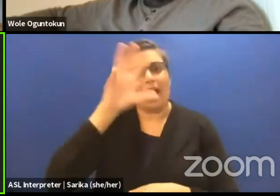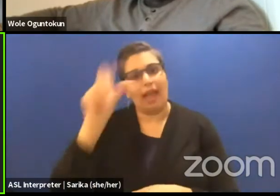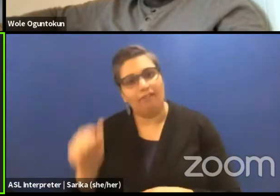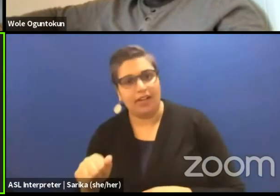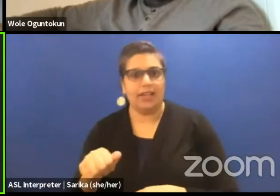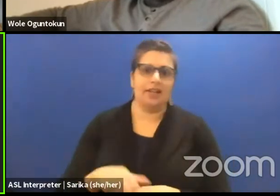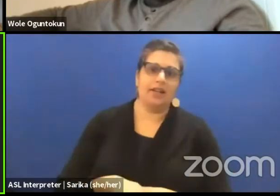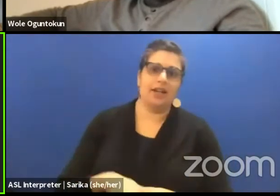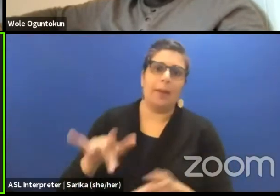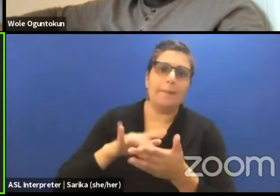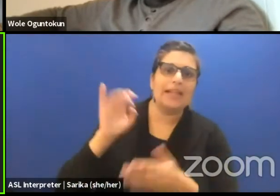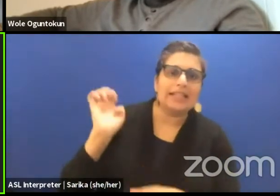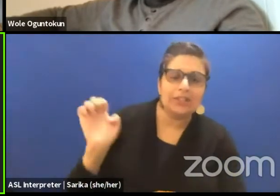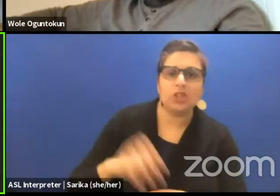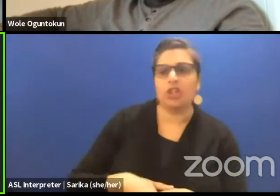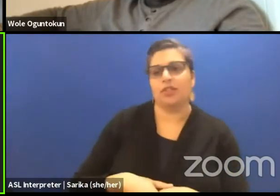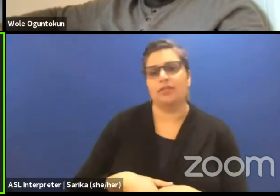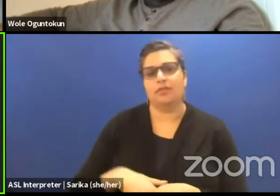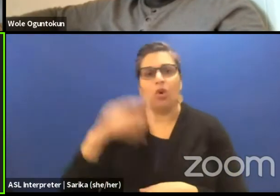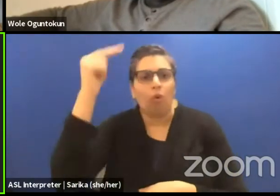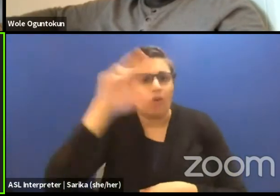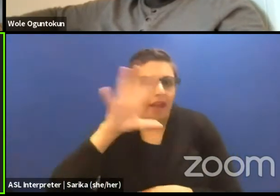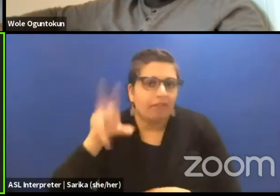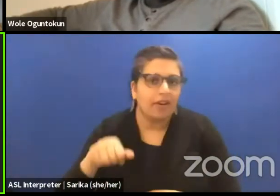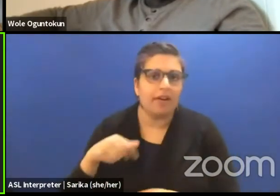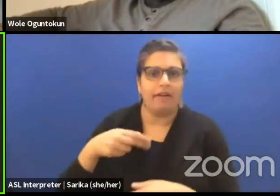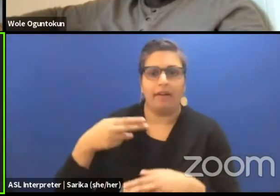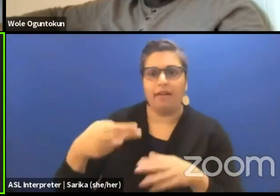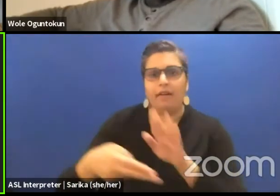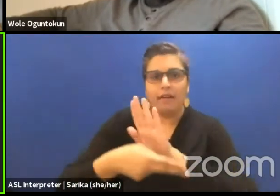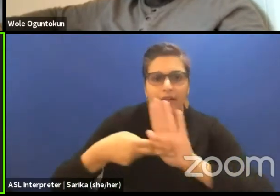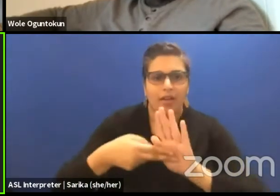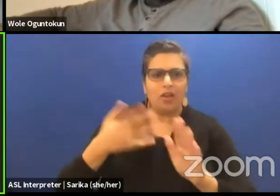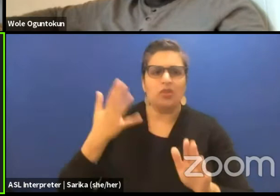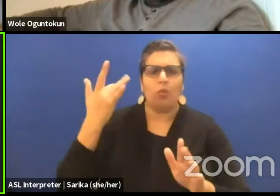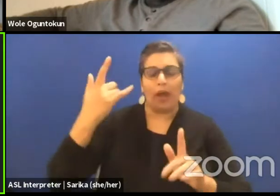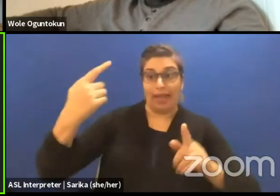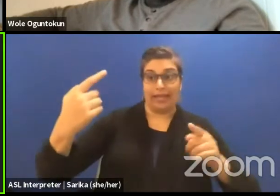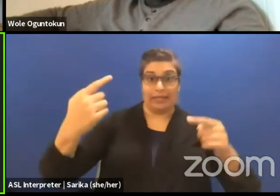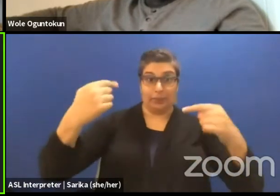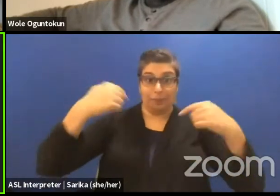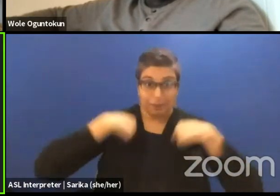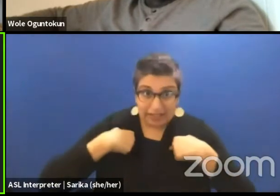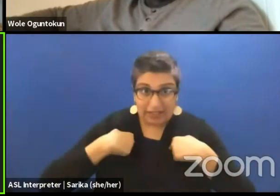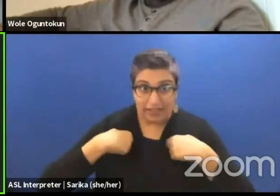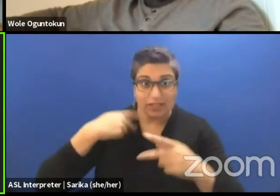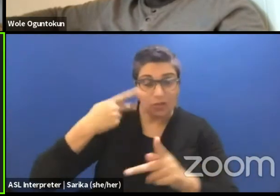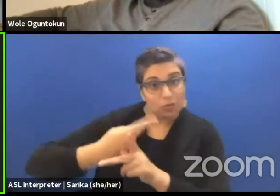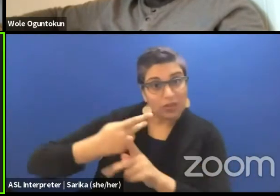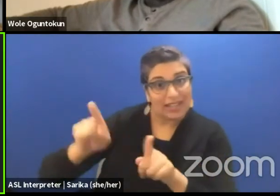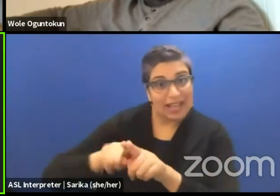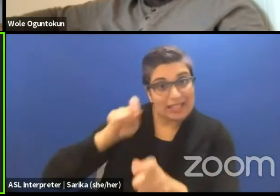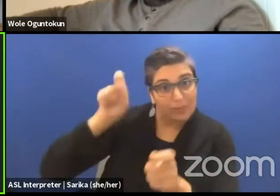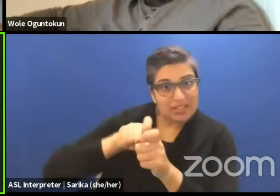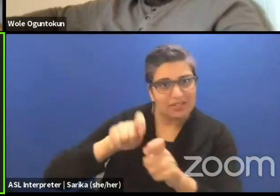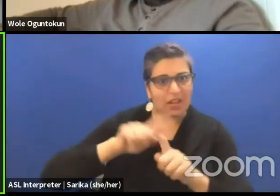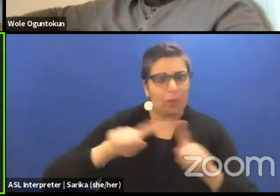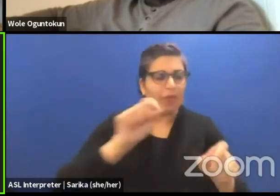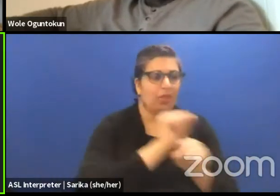So why do we have to be treated with specificity but then the work that was created by the Western